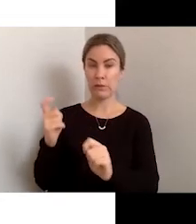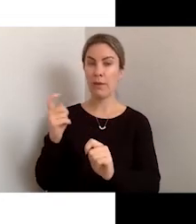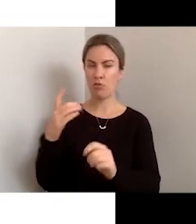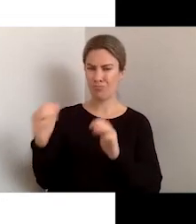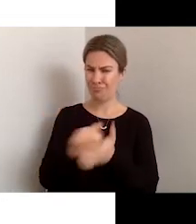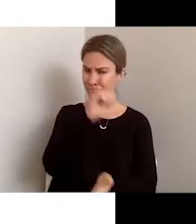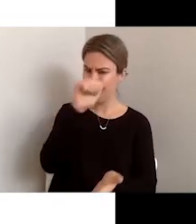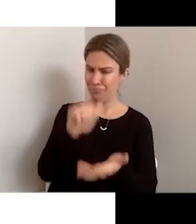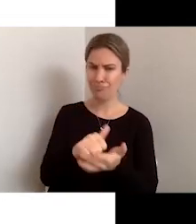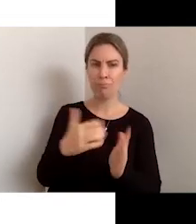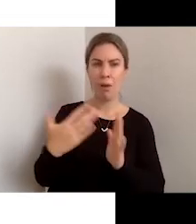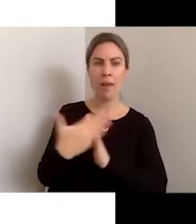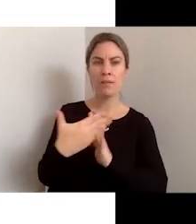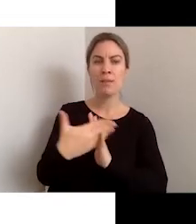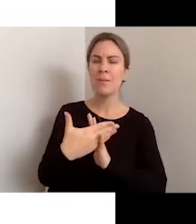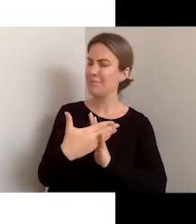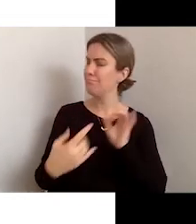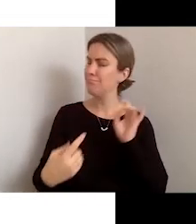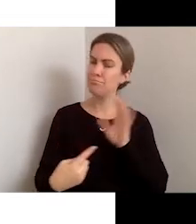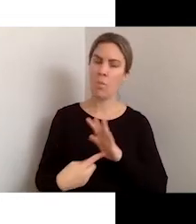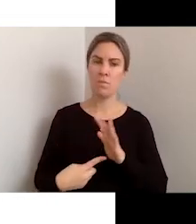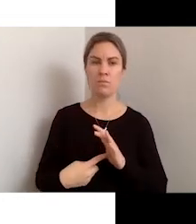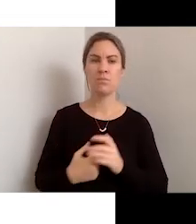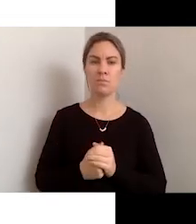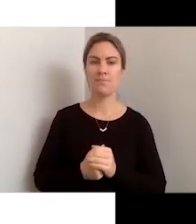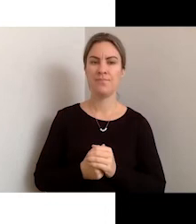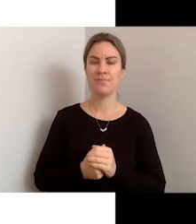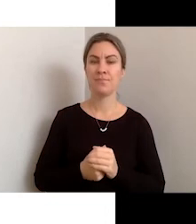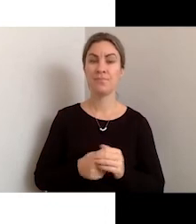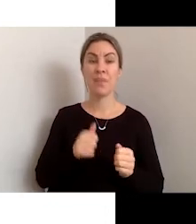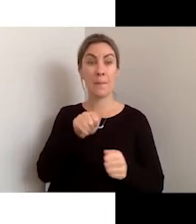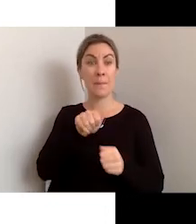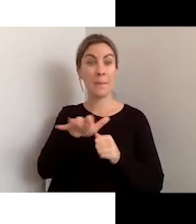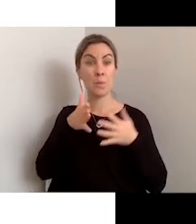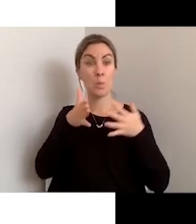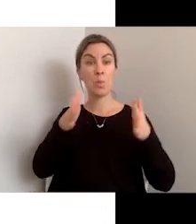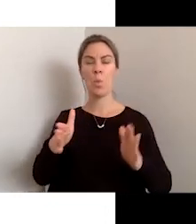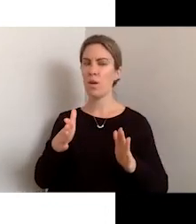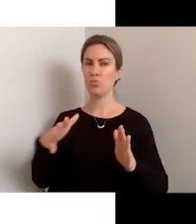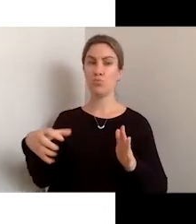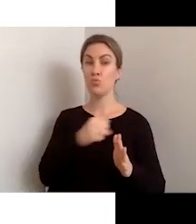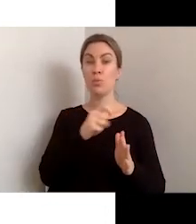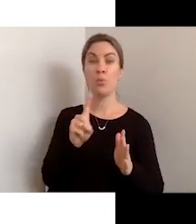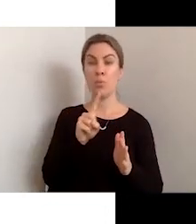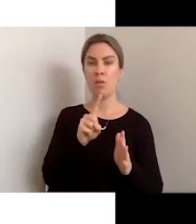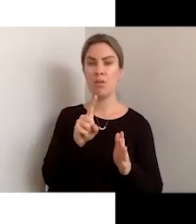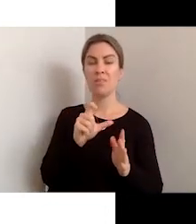practice recommends that this is carried out by disabled people.